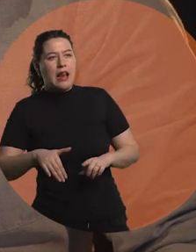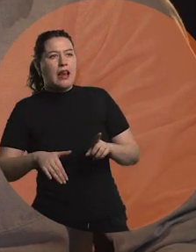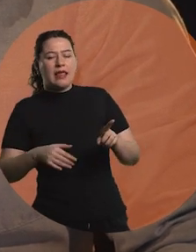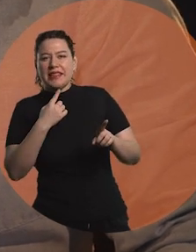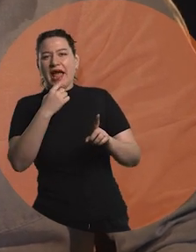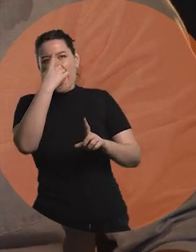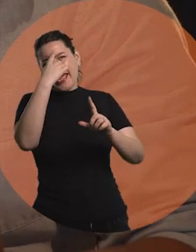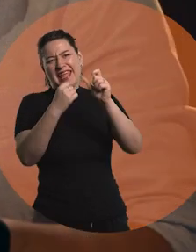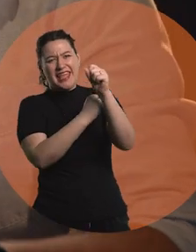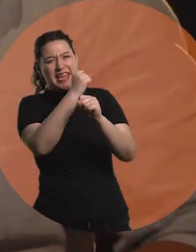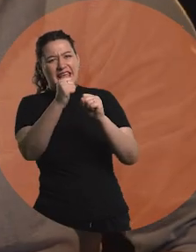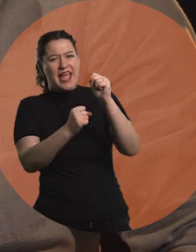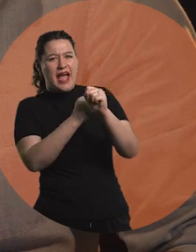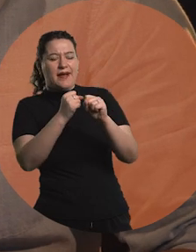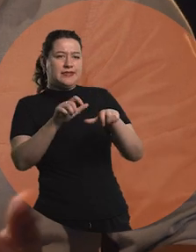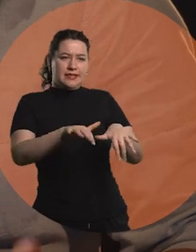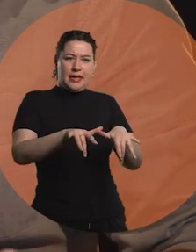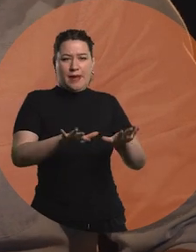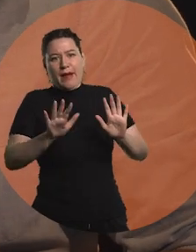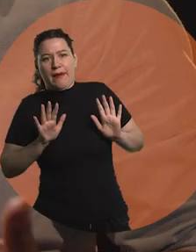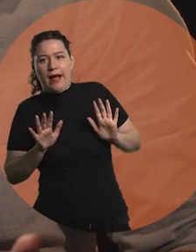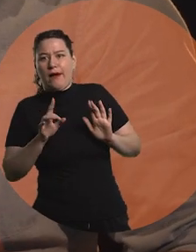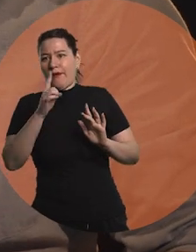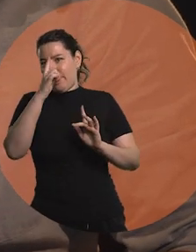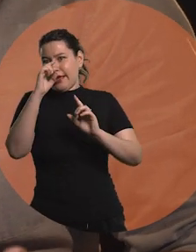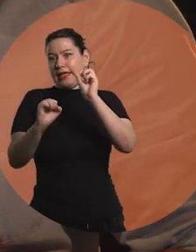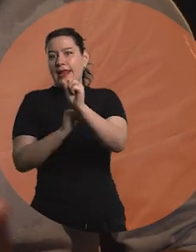that electrical engineers